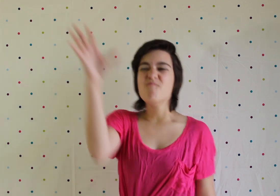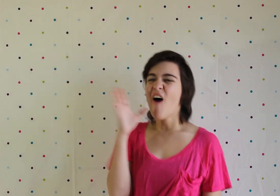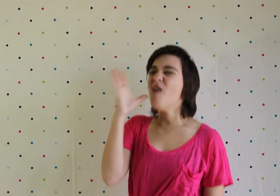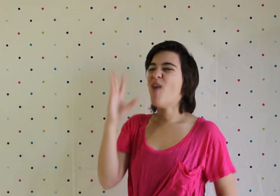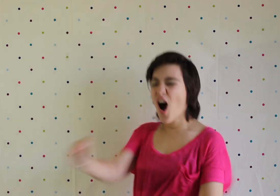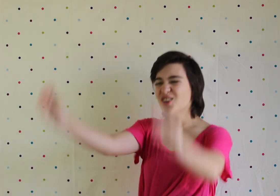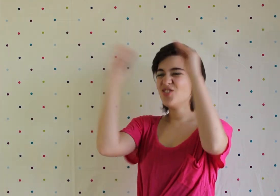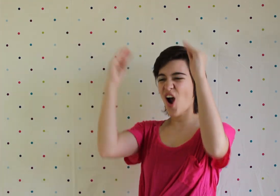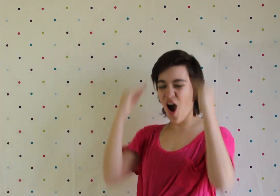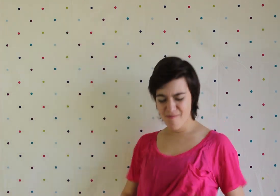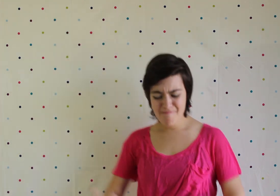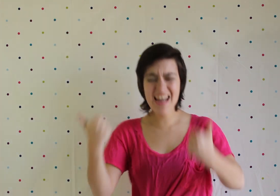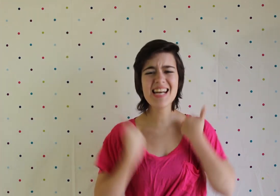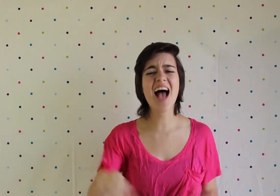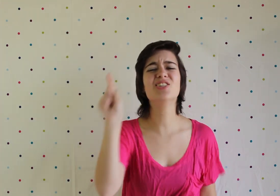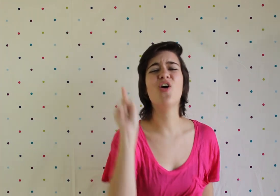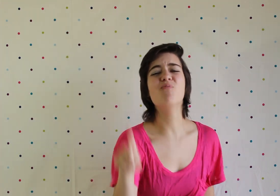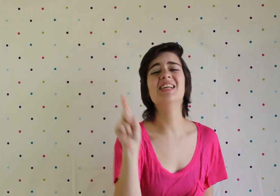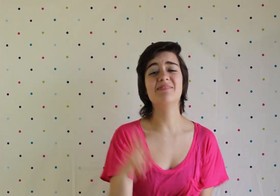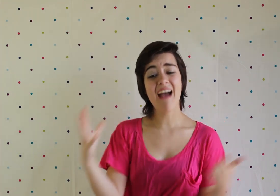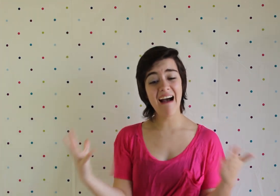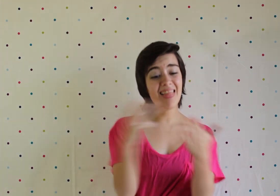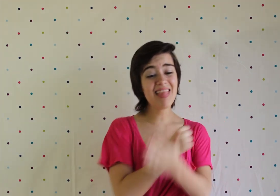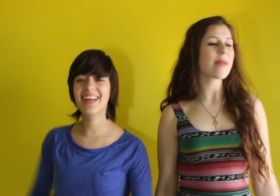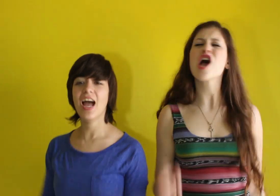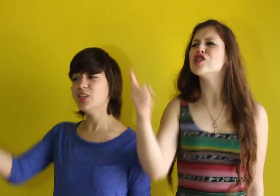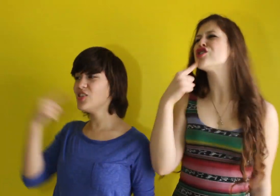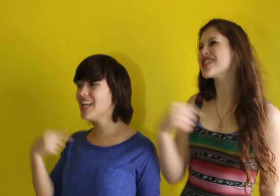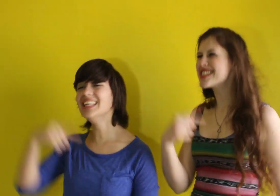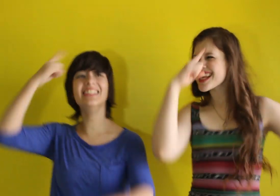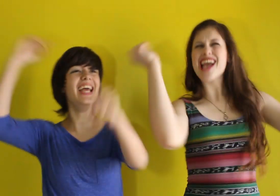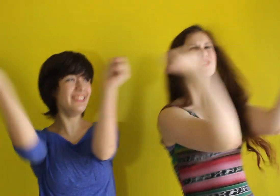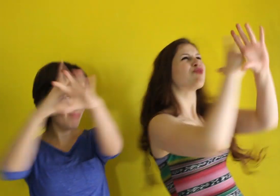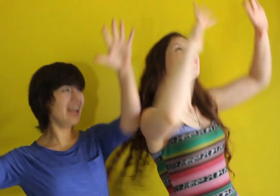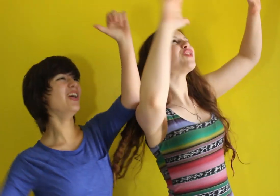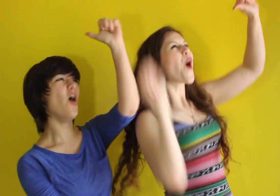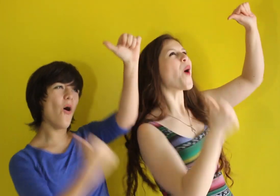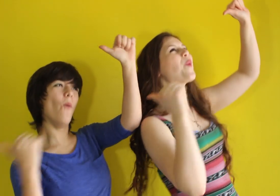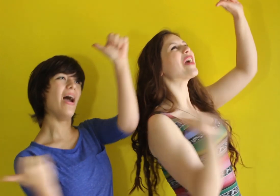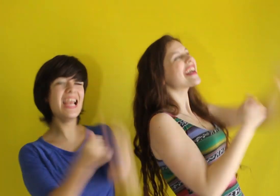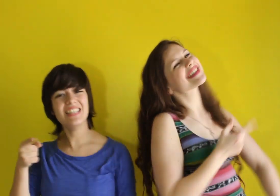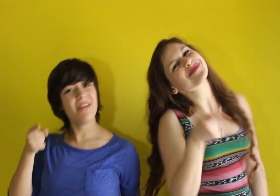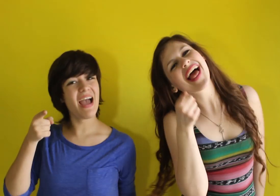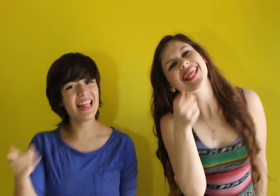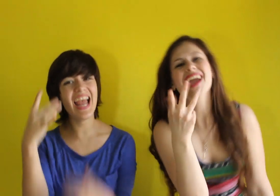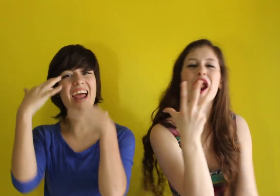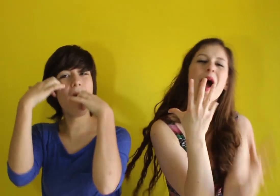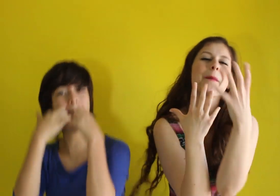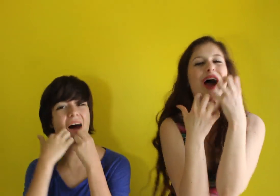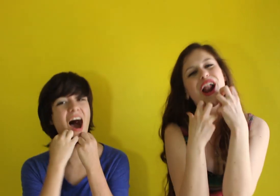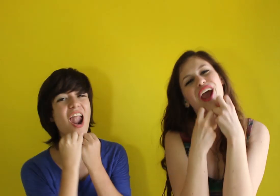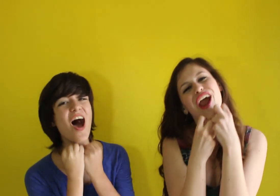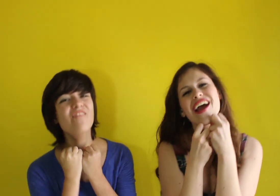Mama told me not to waste my life She said, "Spread your wings, my little butterfly,